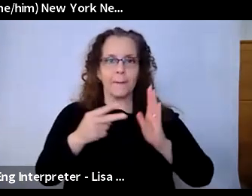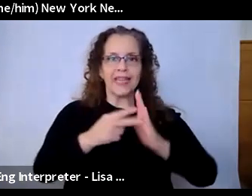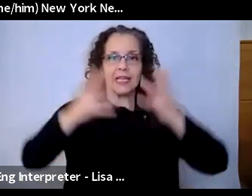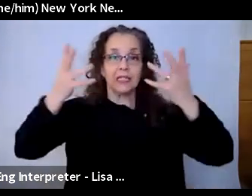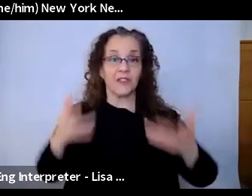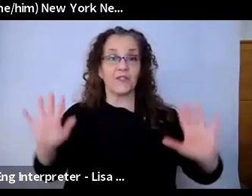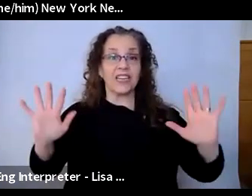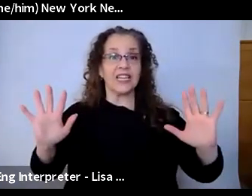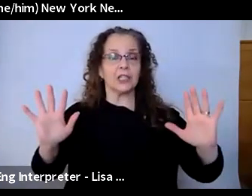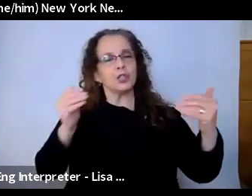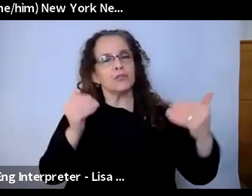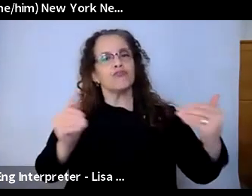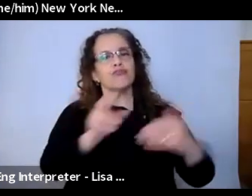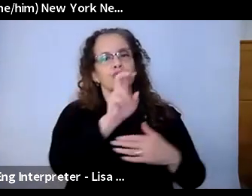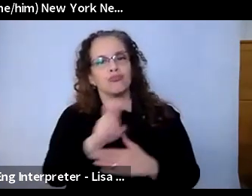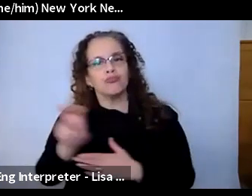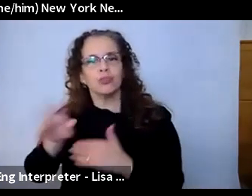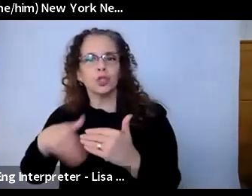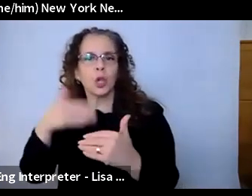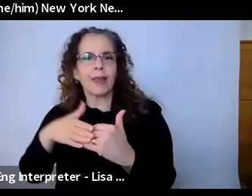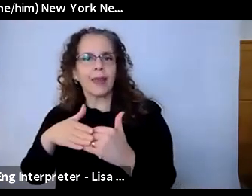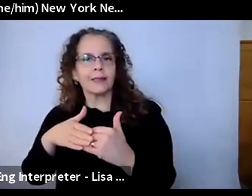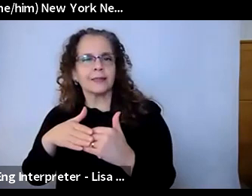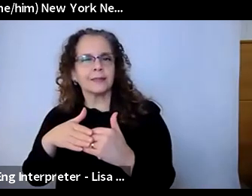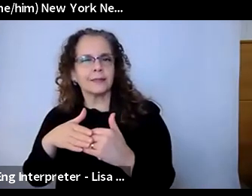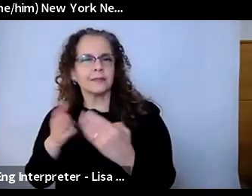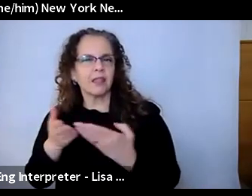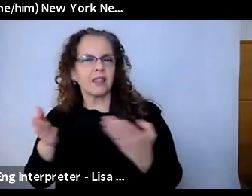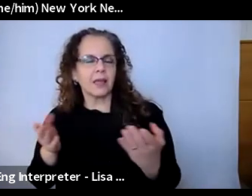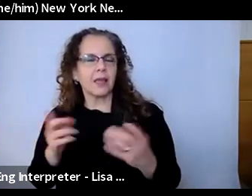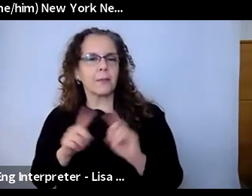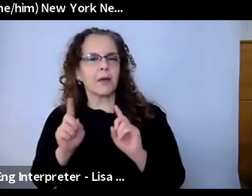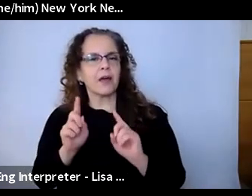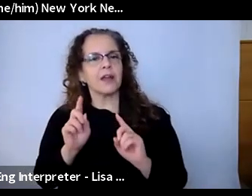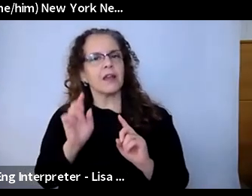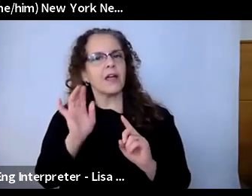move on and make the transition to the next thing. But those have been, you know, important to think about.